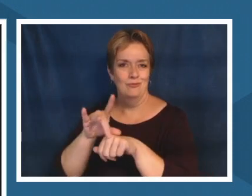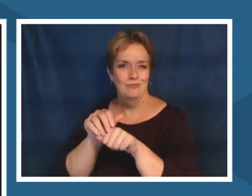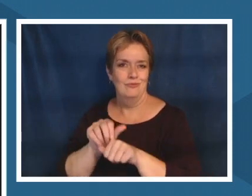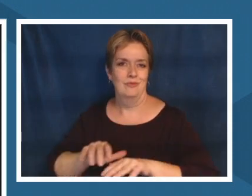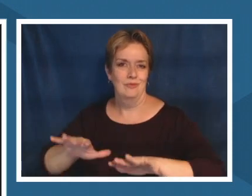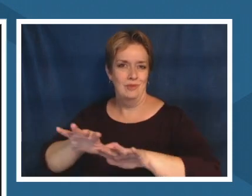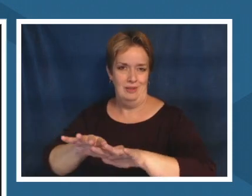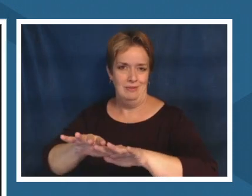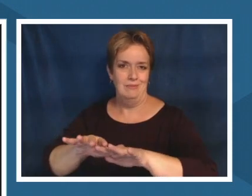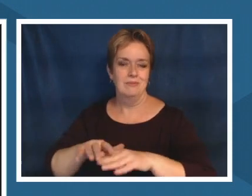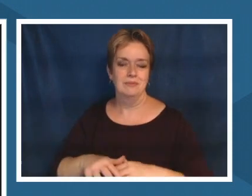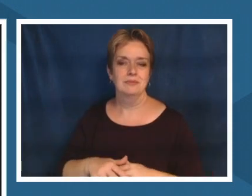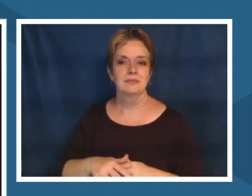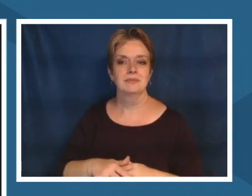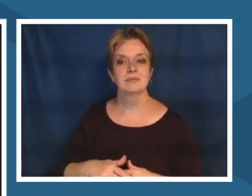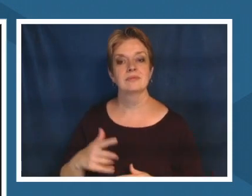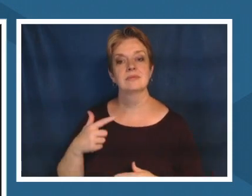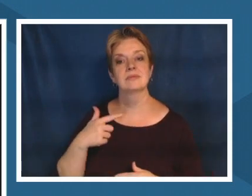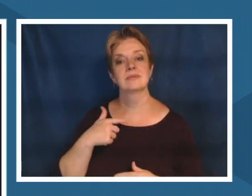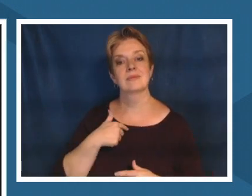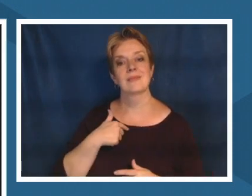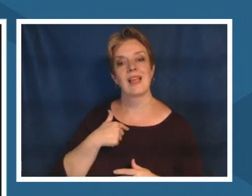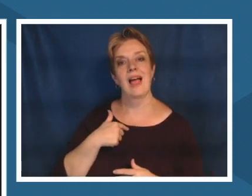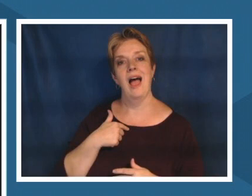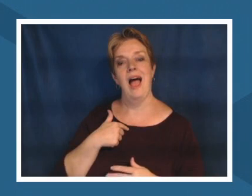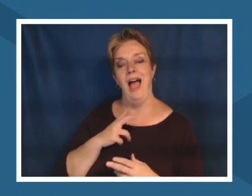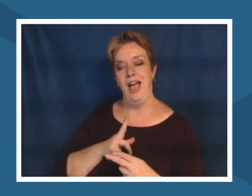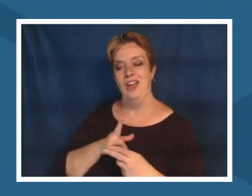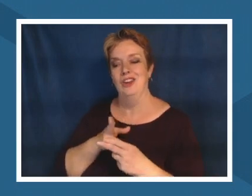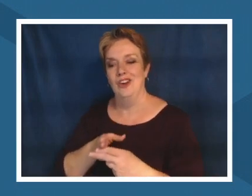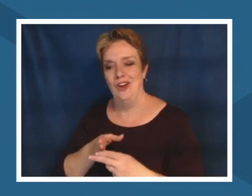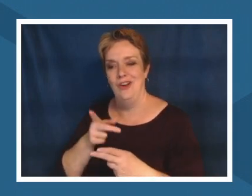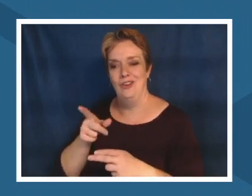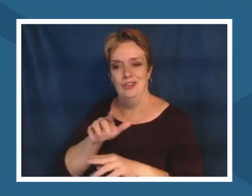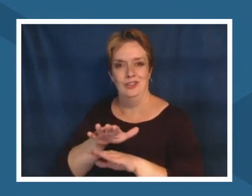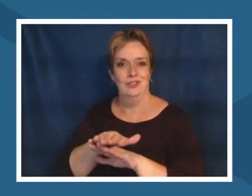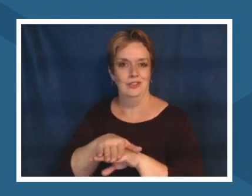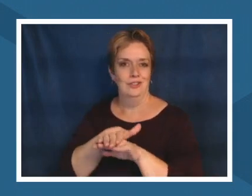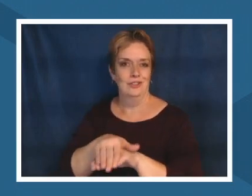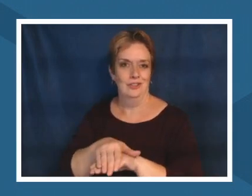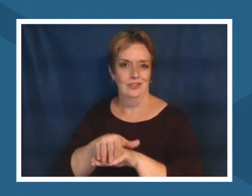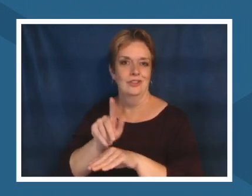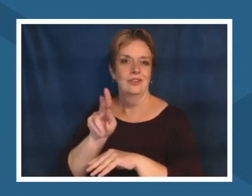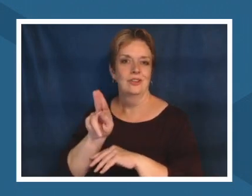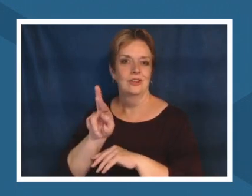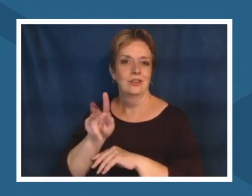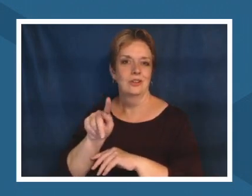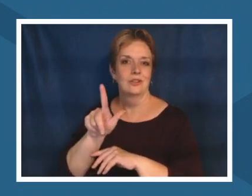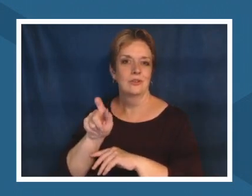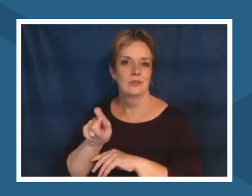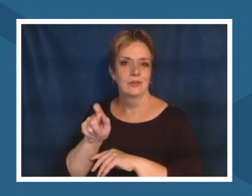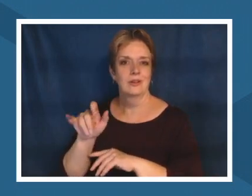uh you know call her turtle island just